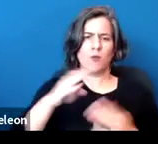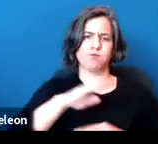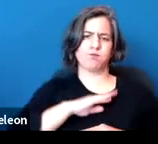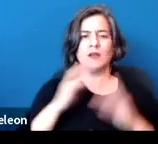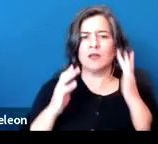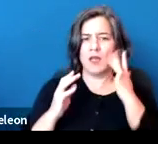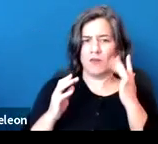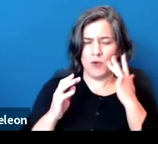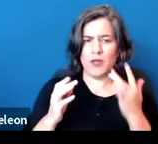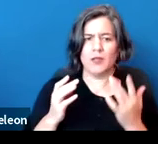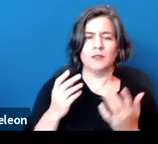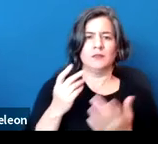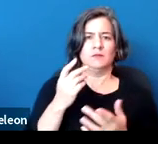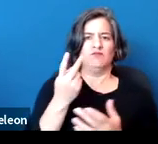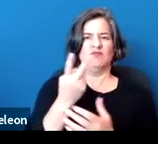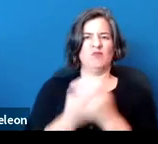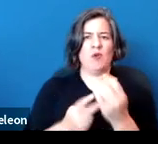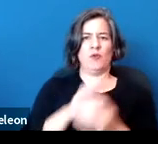both by incorporation, and in all likelihood,